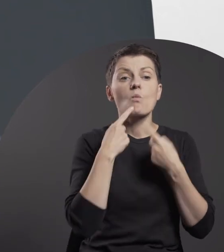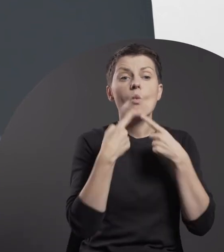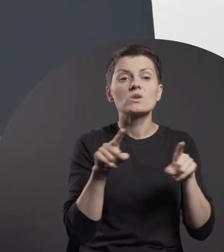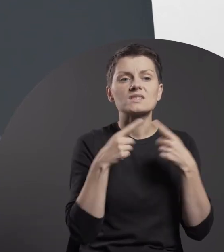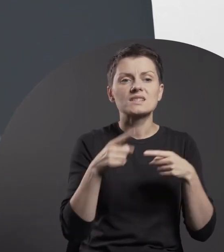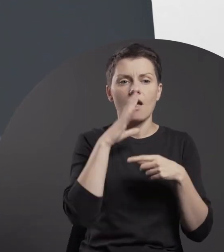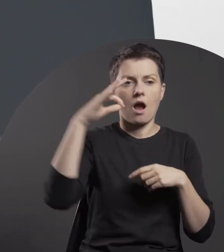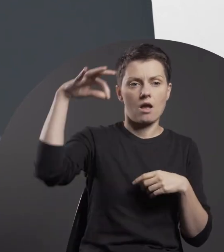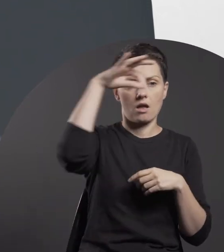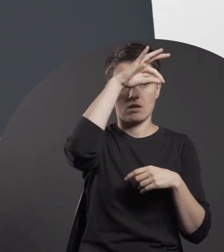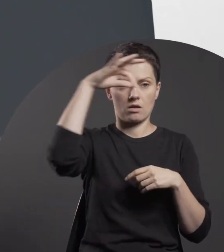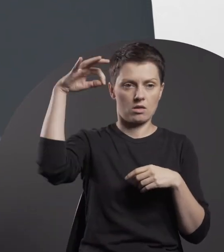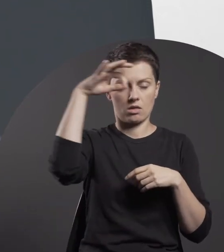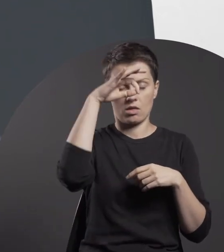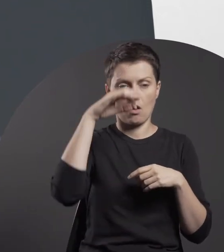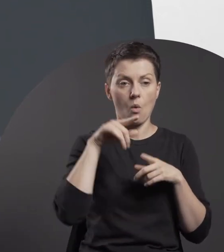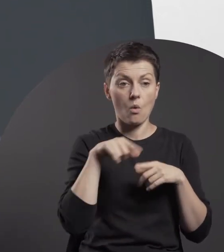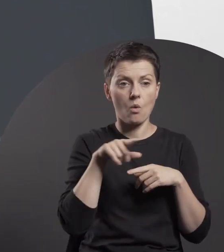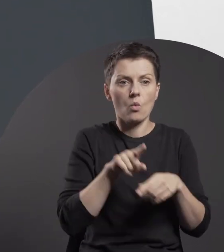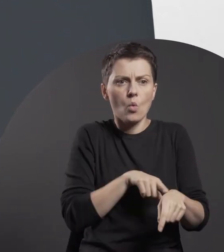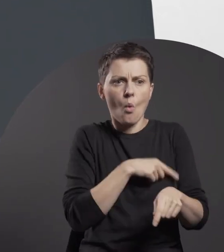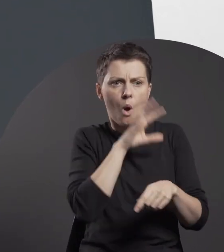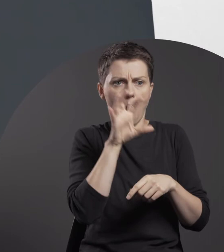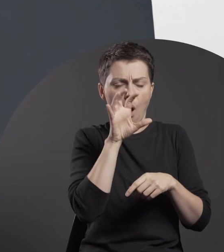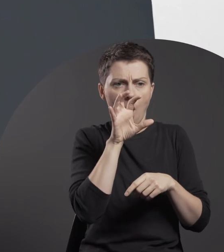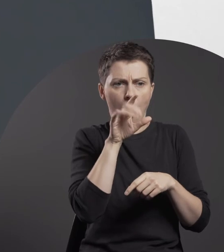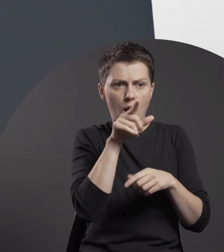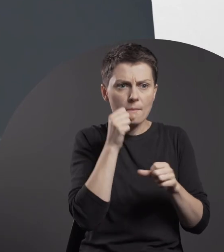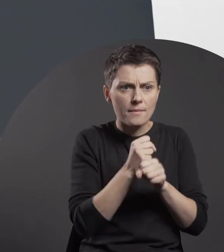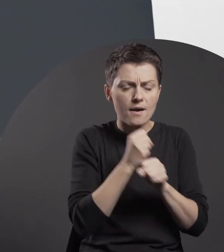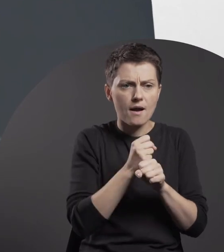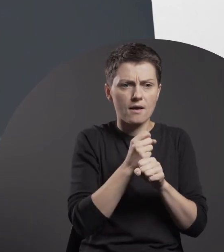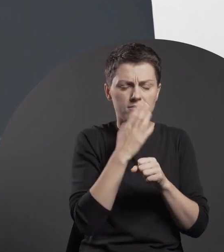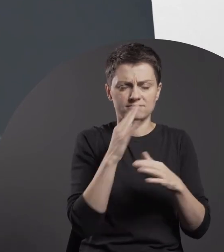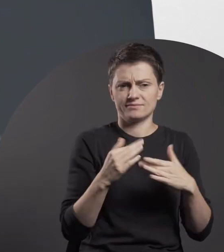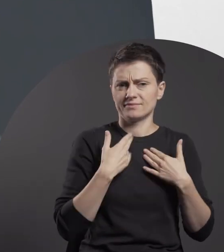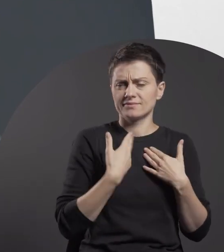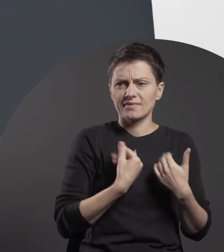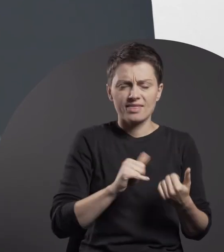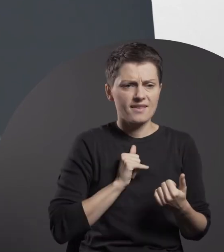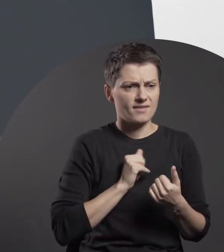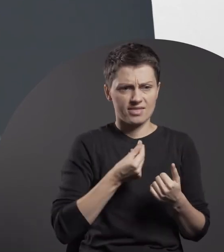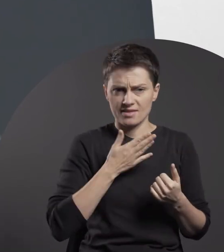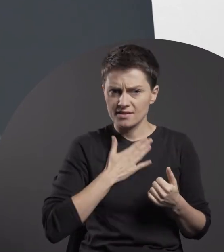Prolonged viewing of the work generates discomfort; it is unsettling.